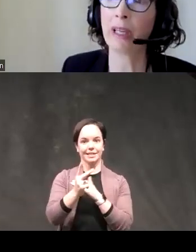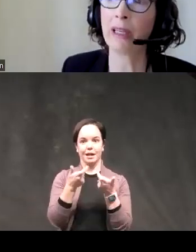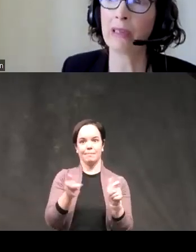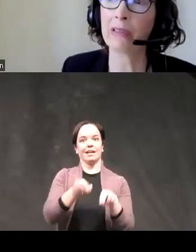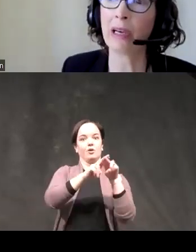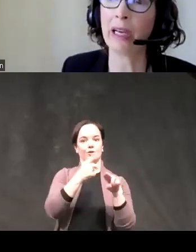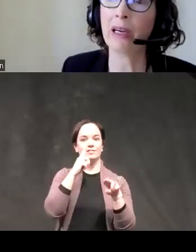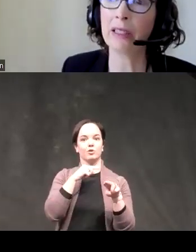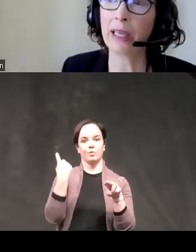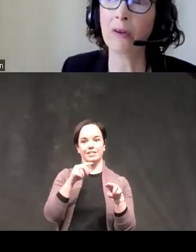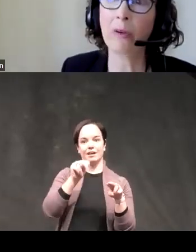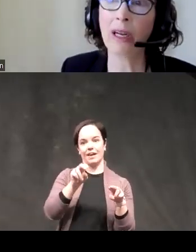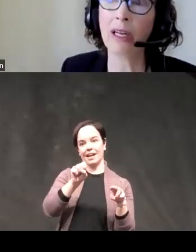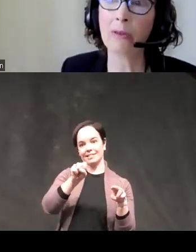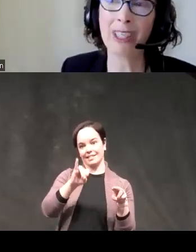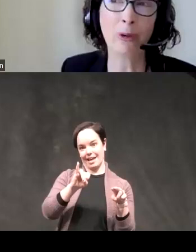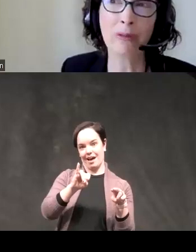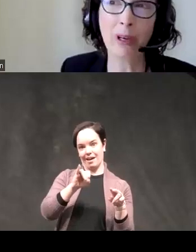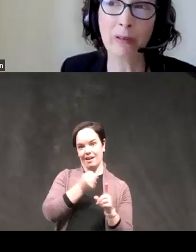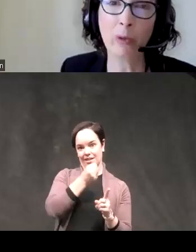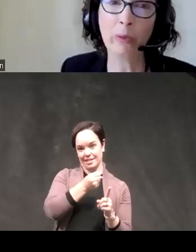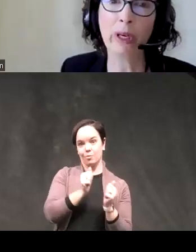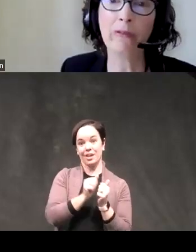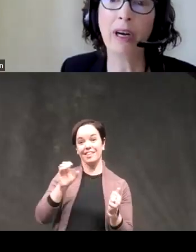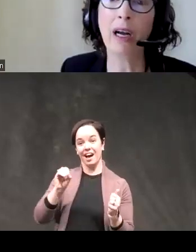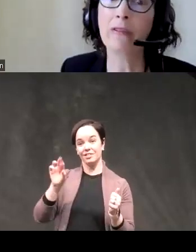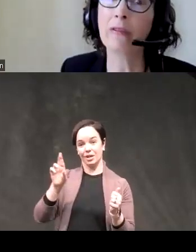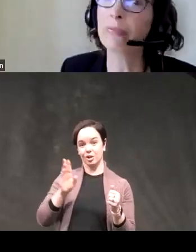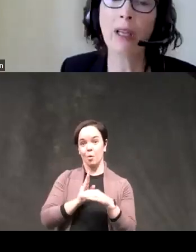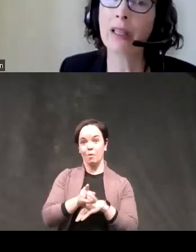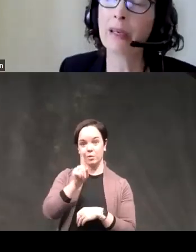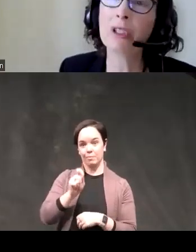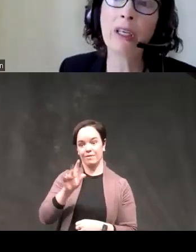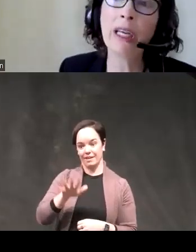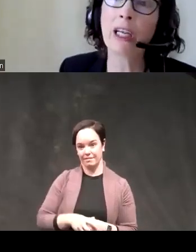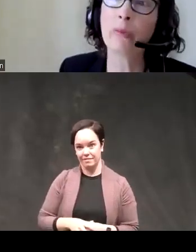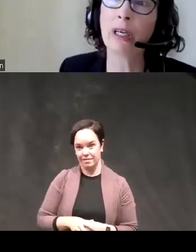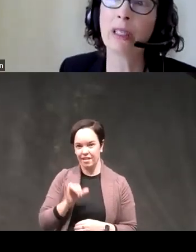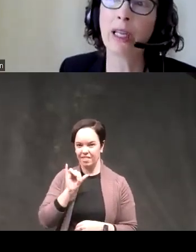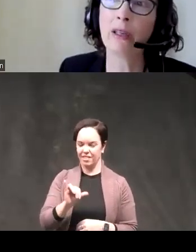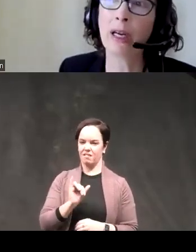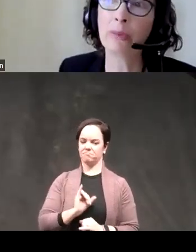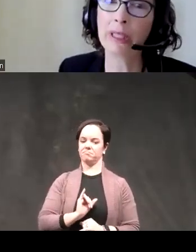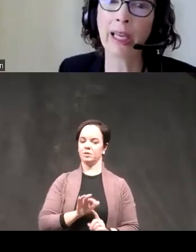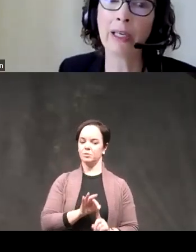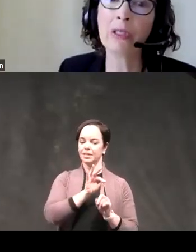of nssi onset with an odds ratio of over 1.5 that was unique compared to the other upscales